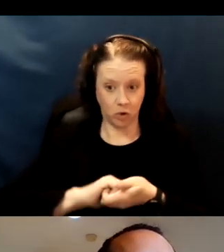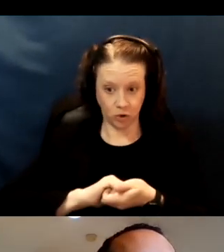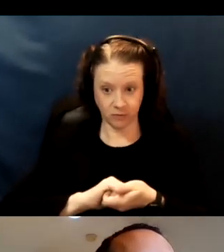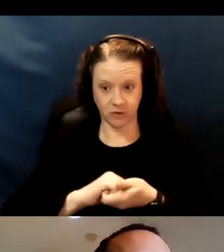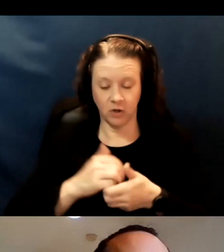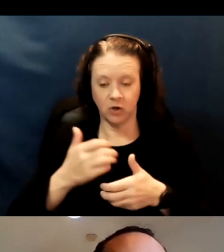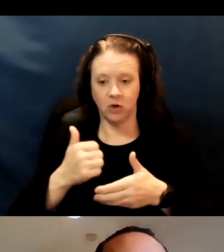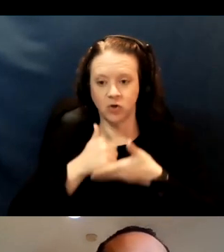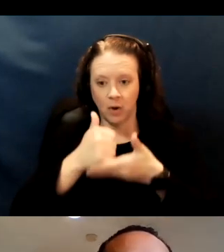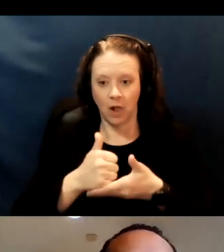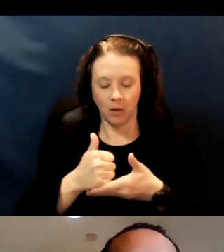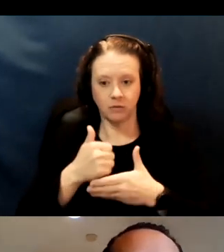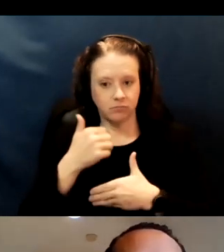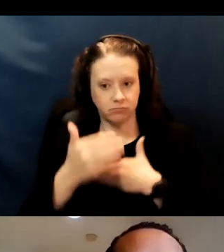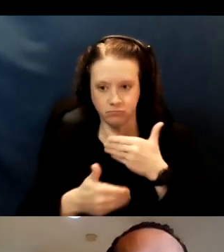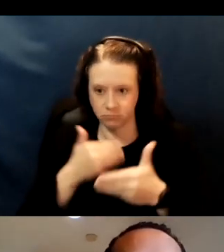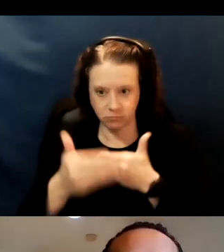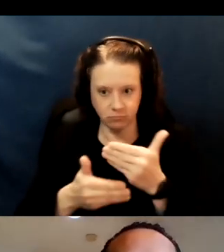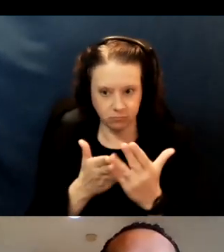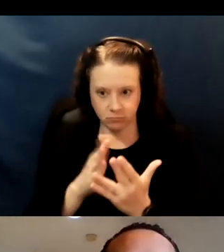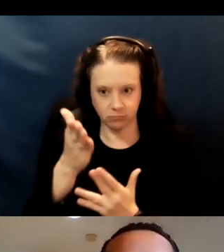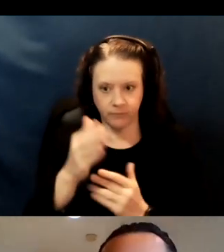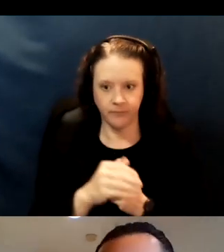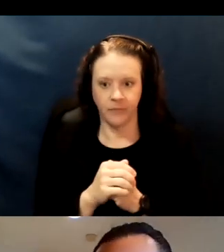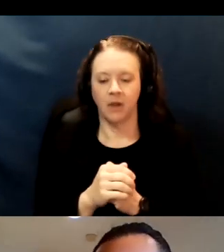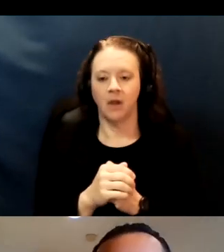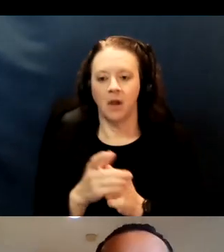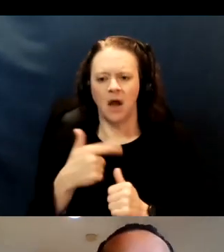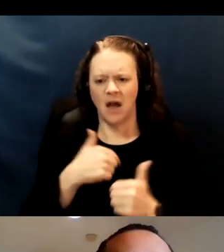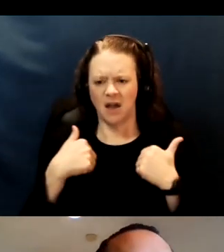And have a whole list of those agencies we've been working with a little later on.